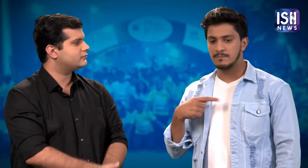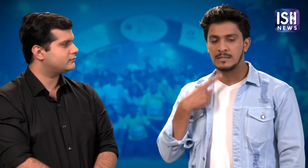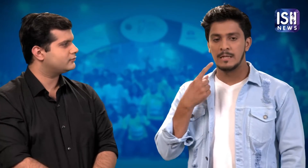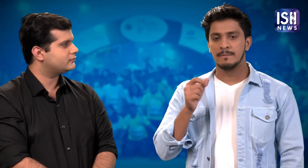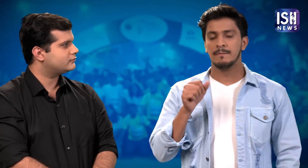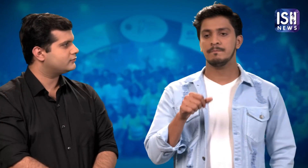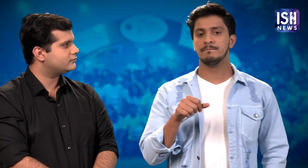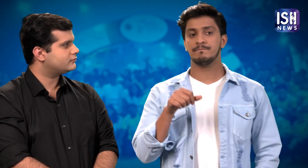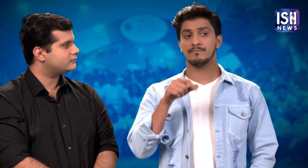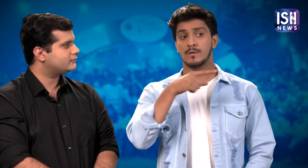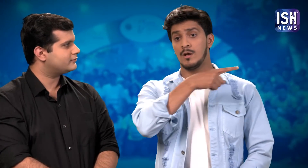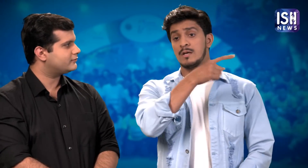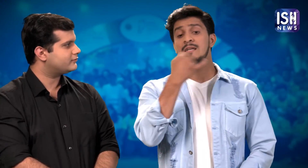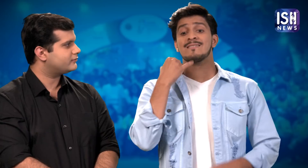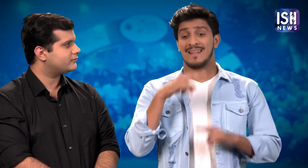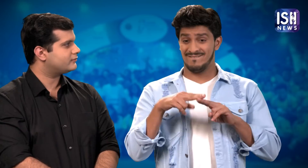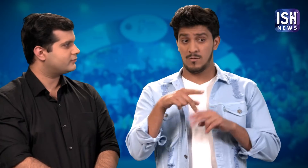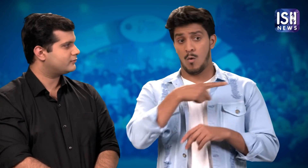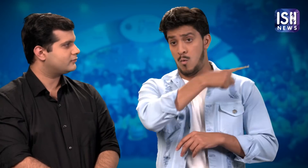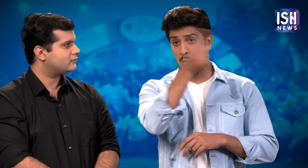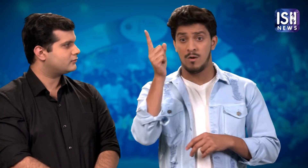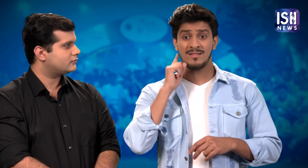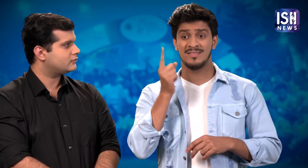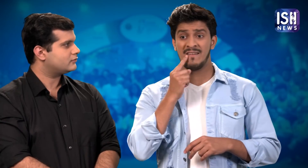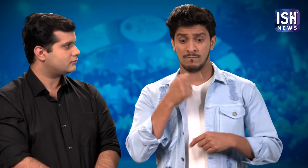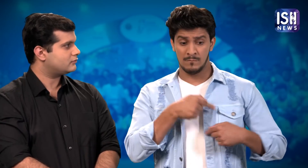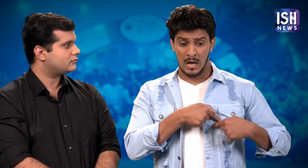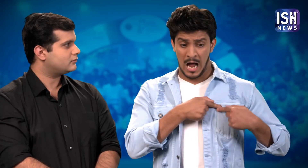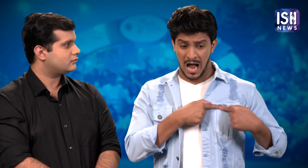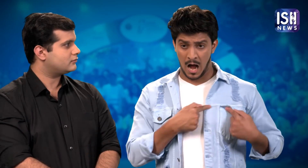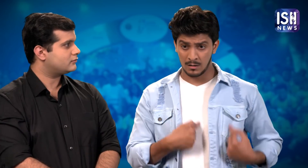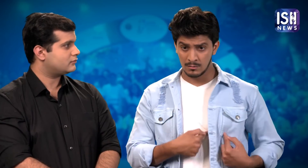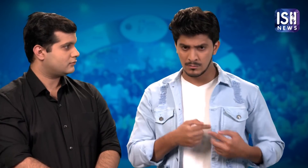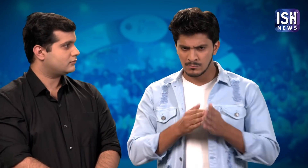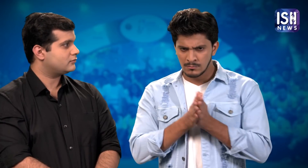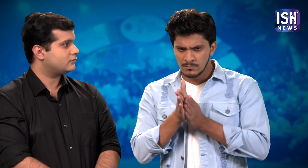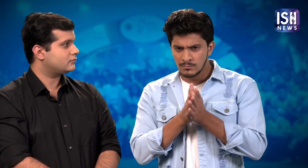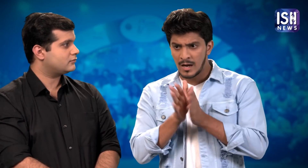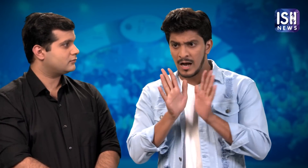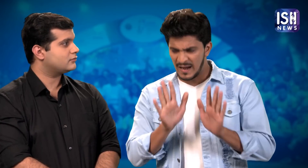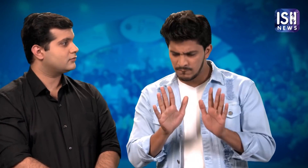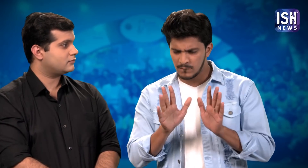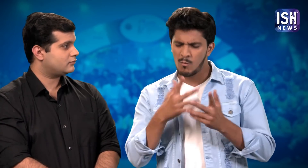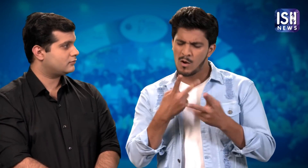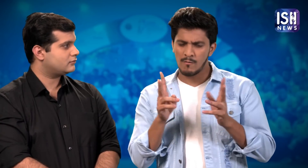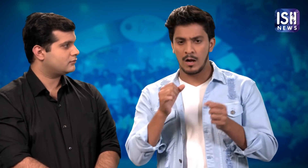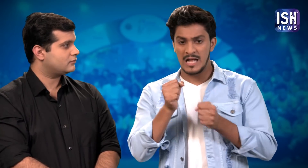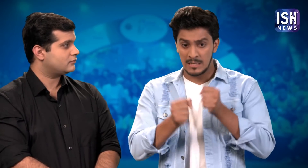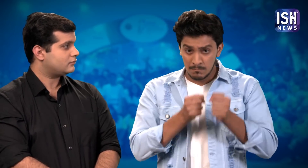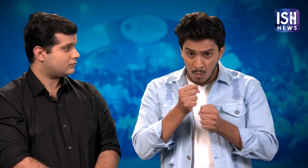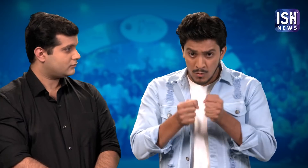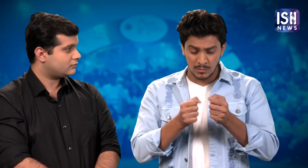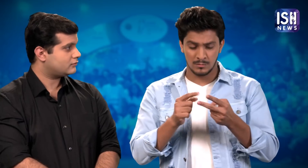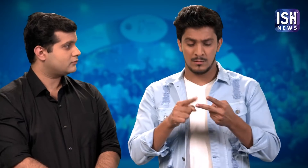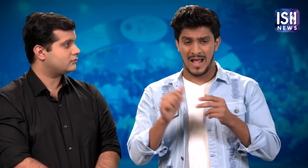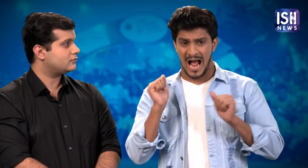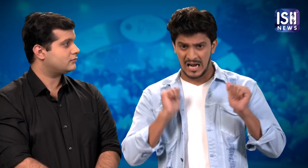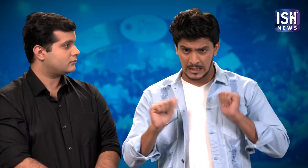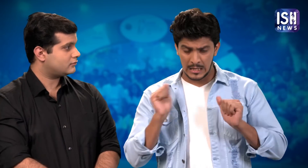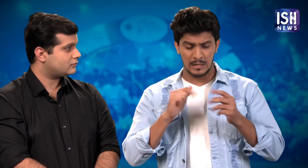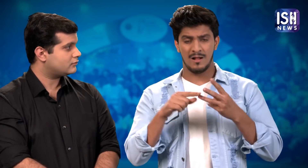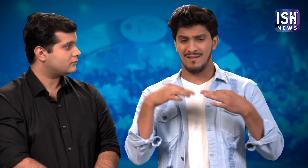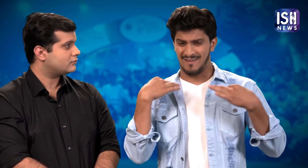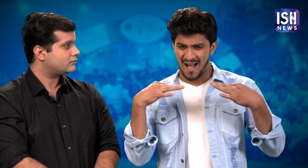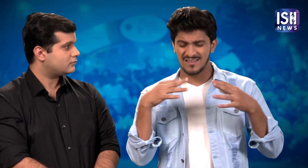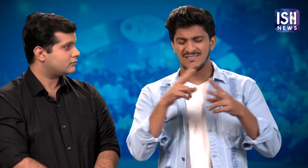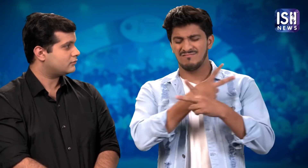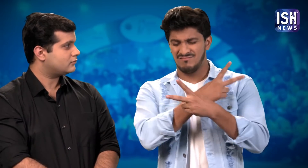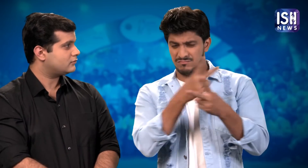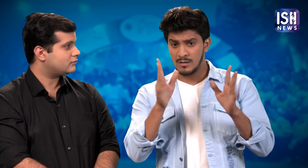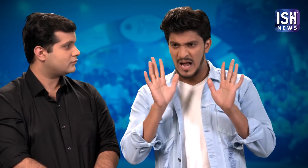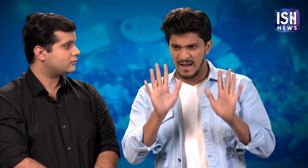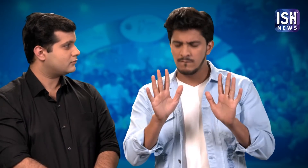Within your heart if you aspire to do something in sports, acting, dance etc.